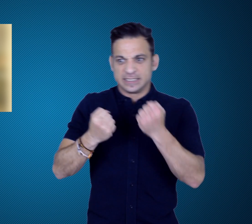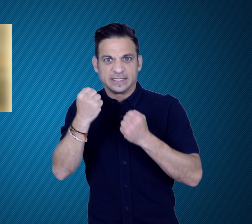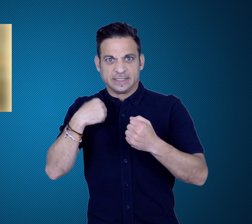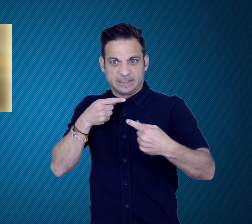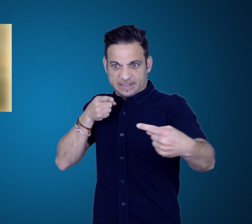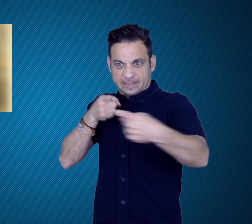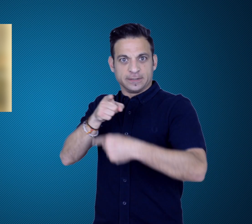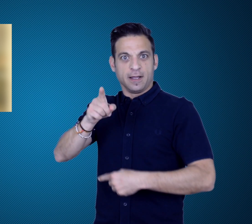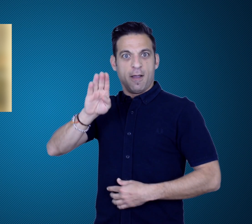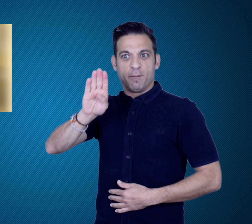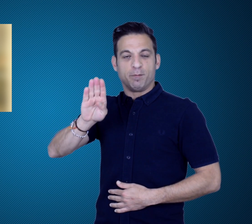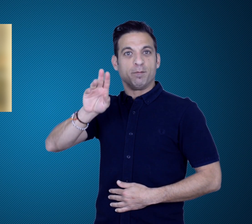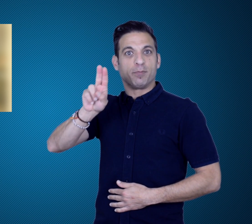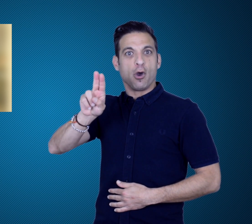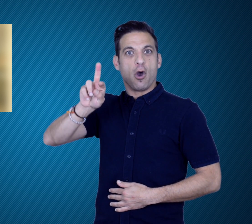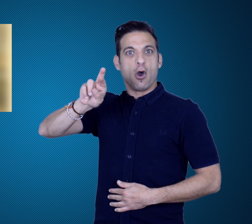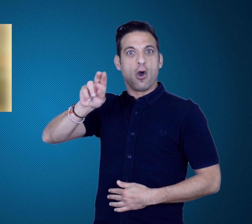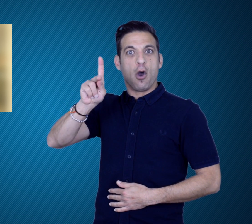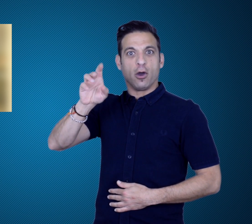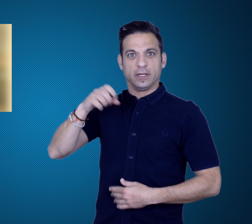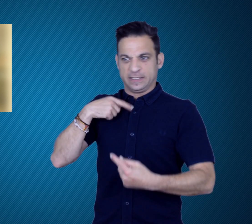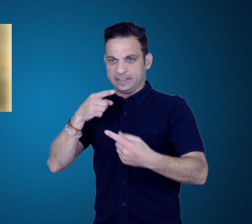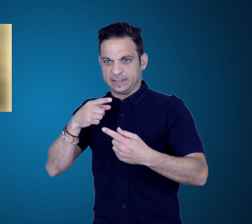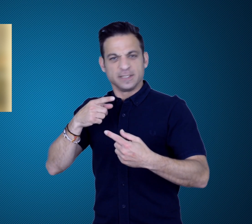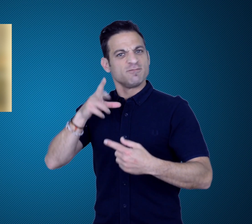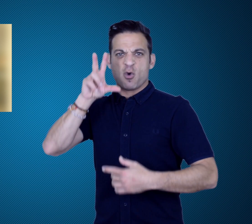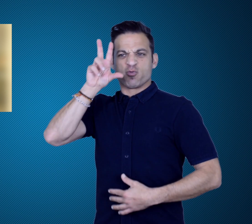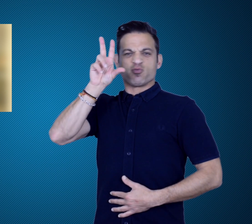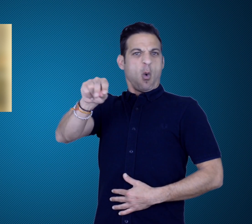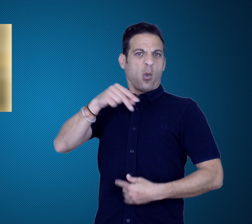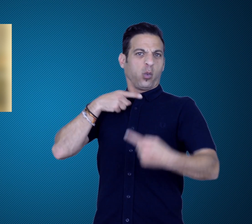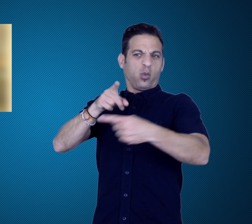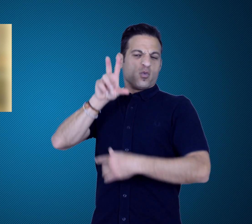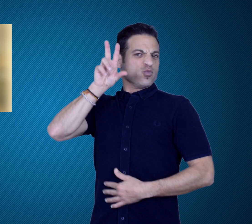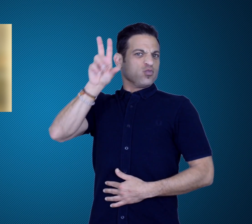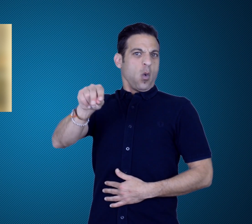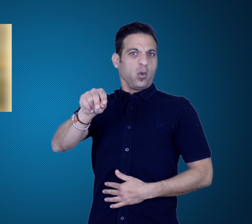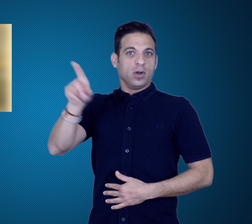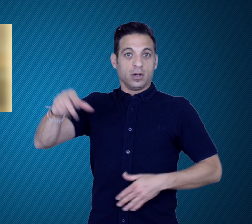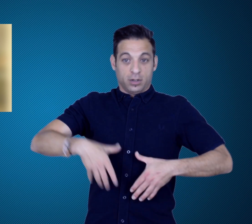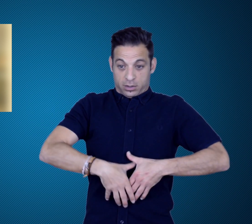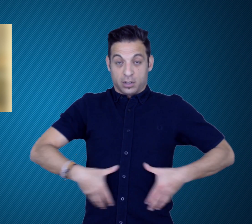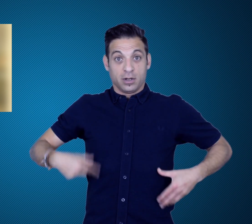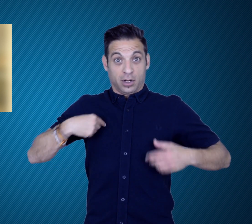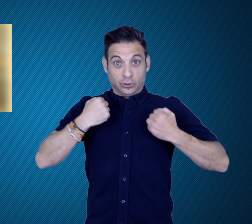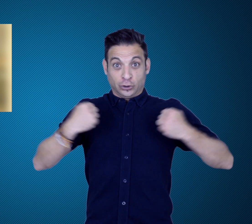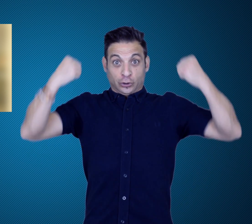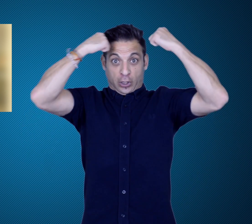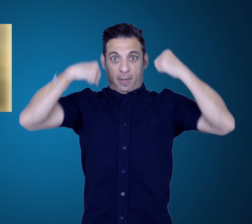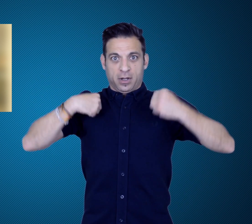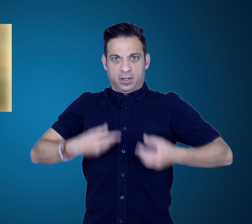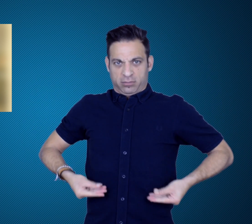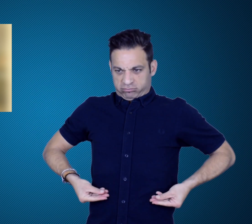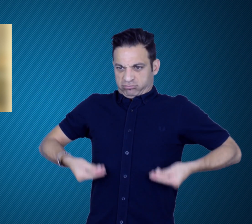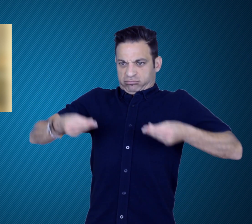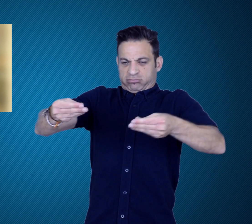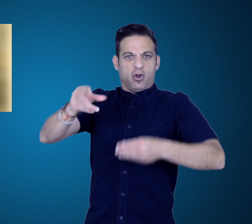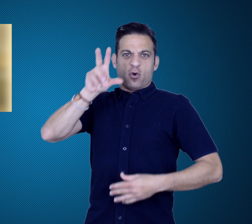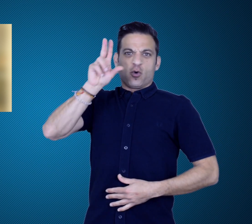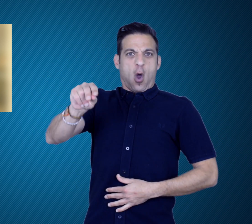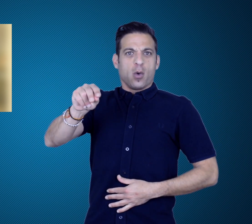acknowledge Burke as heavyweight champion. As a result,